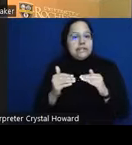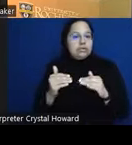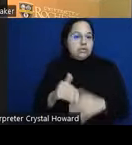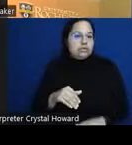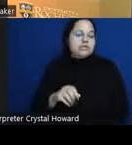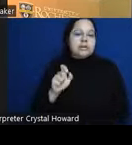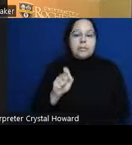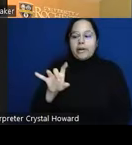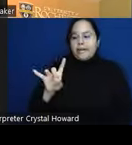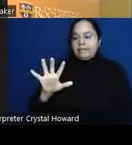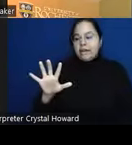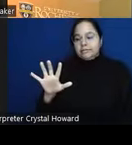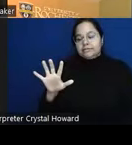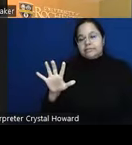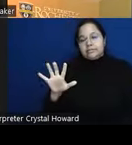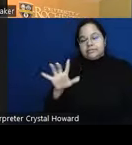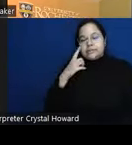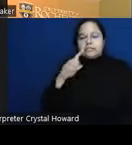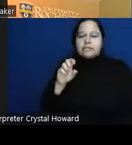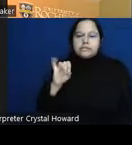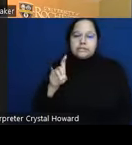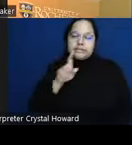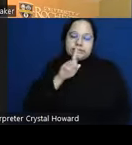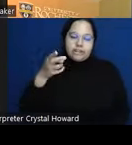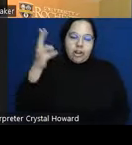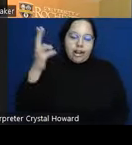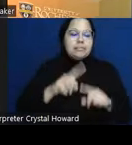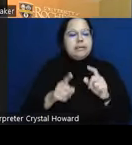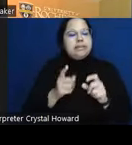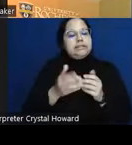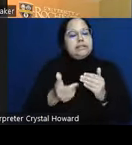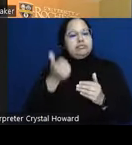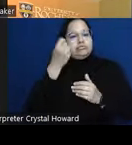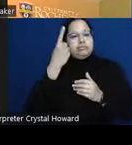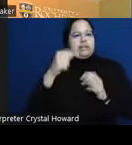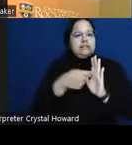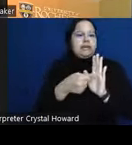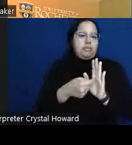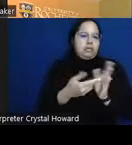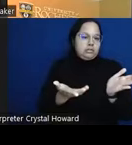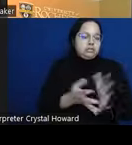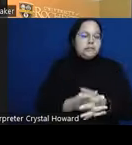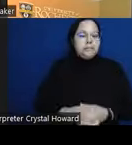insanely high but makes the map easier for this uh for this uh uh example okay keep track of the